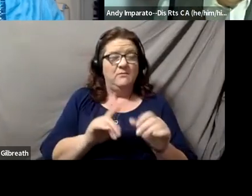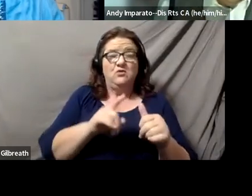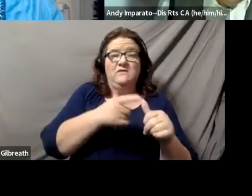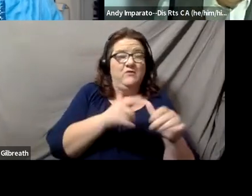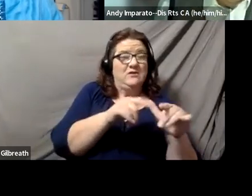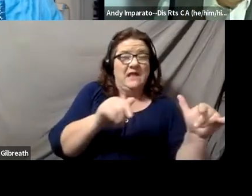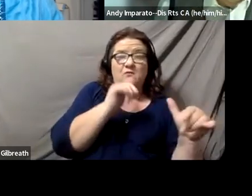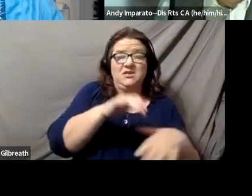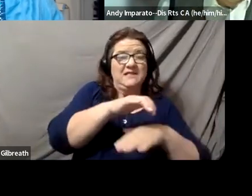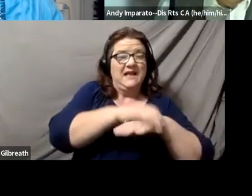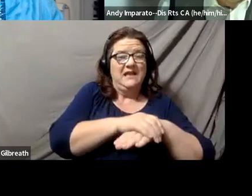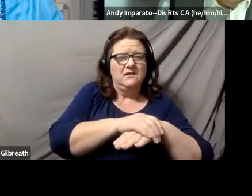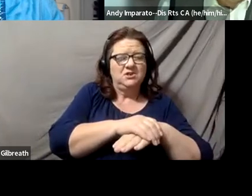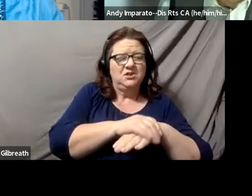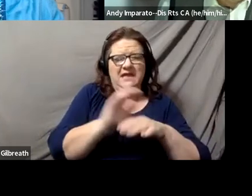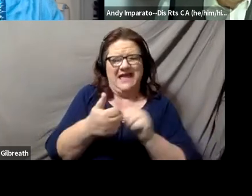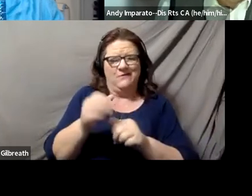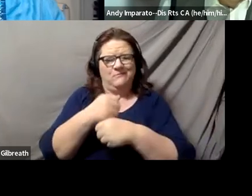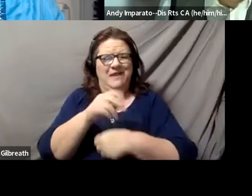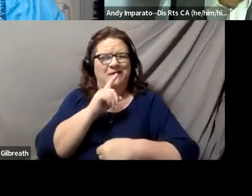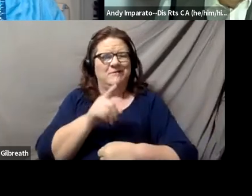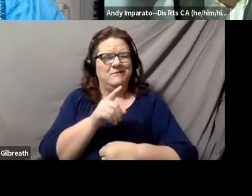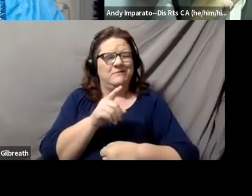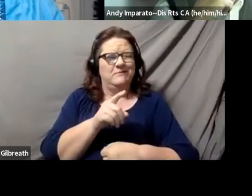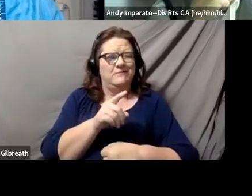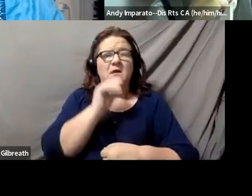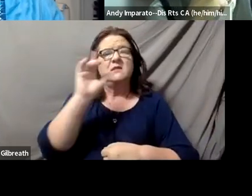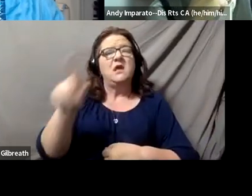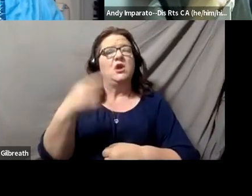How to ensure that, not only are you looking